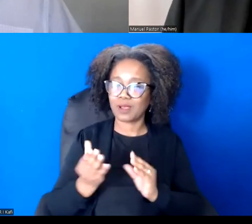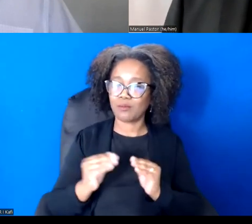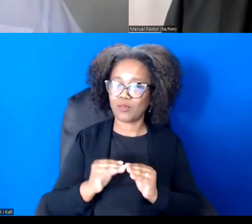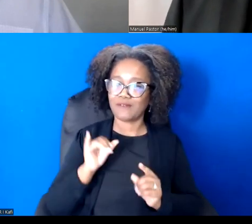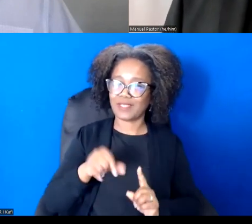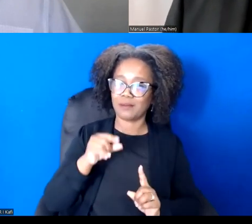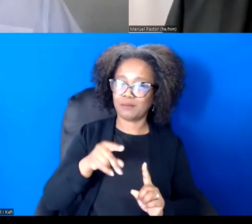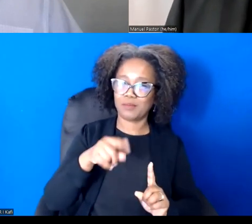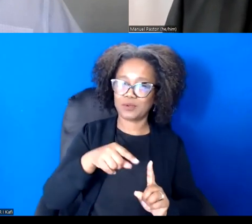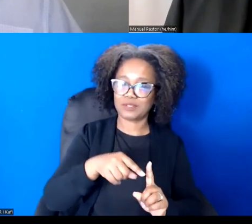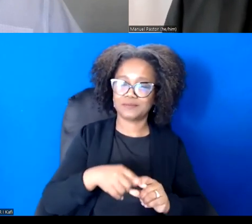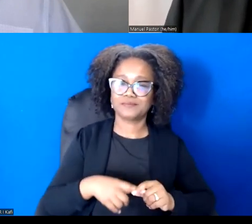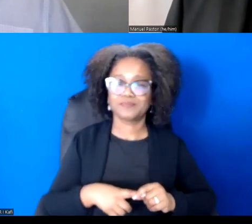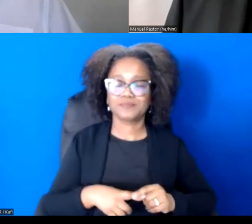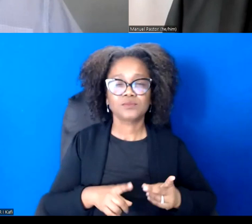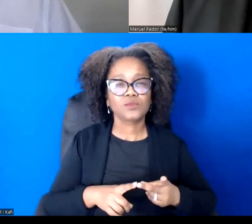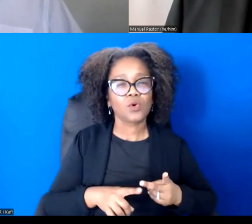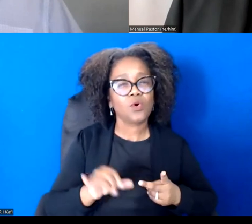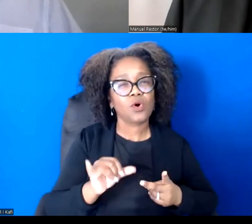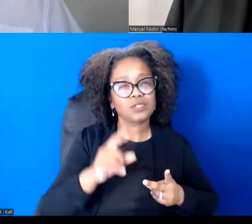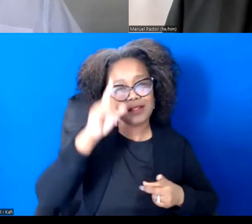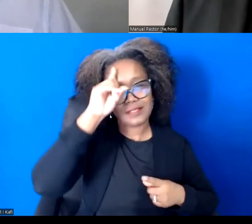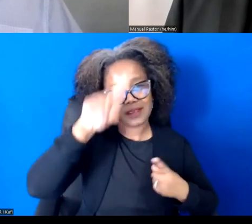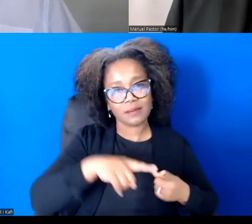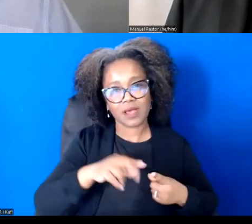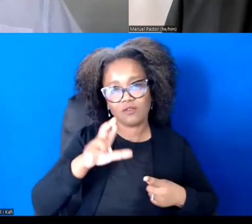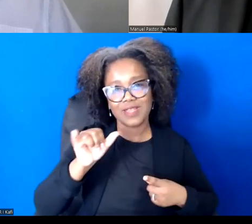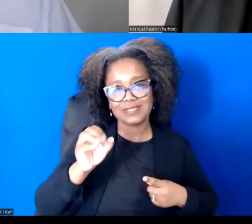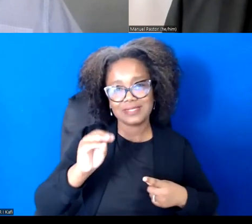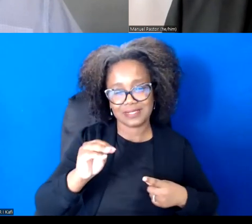and racial capitalism in reinforcing the separation.